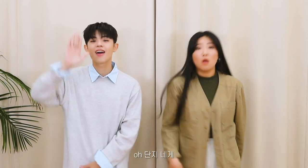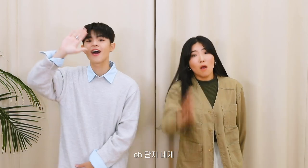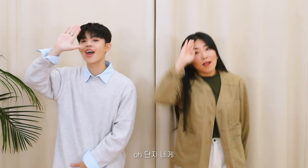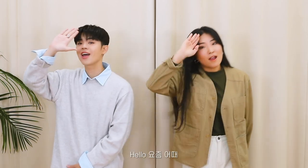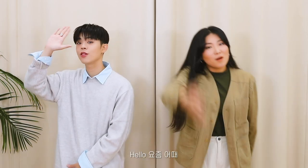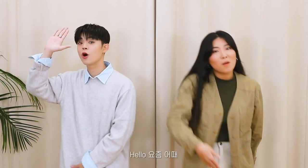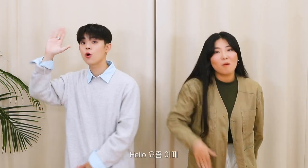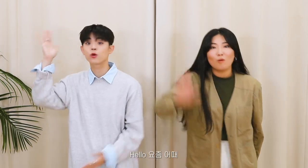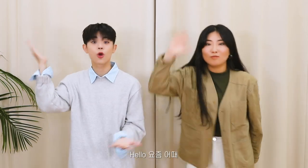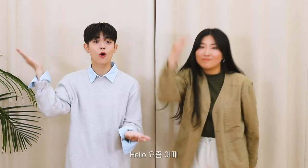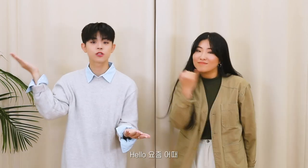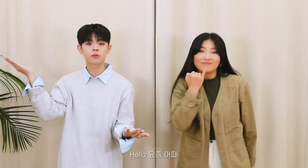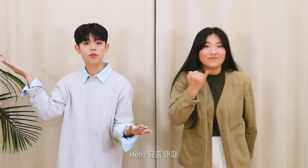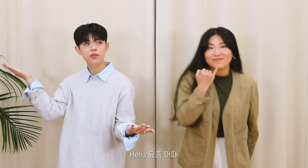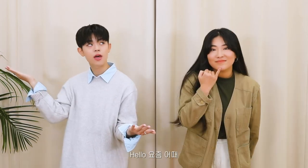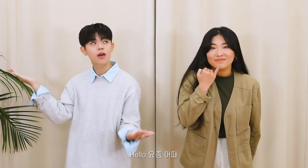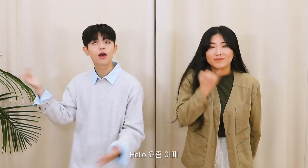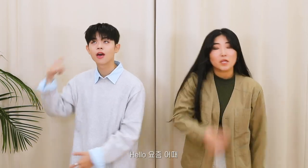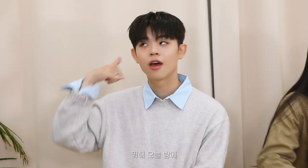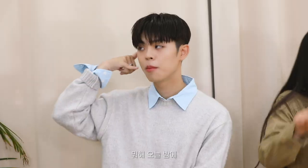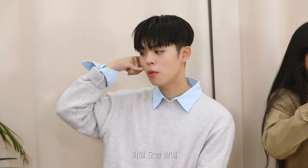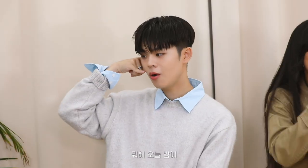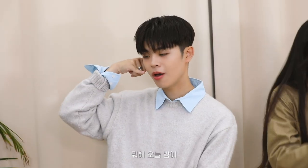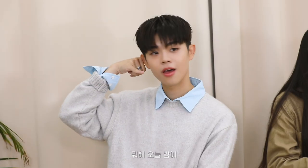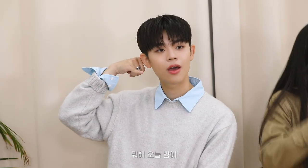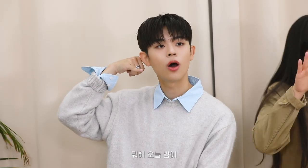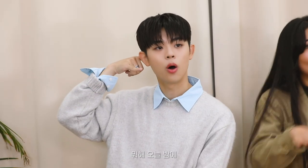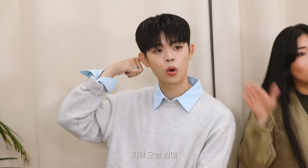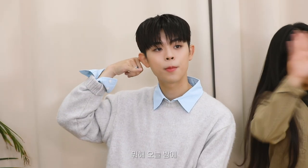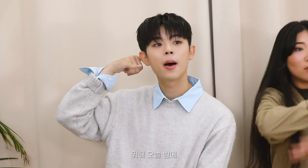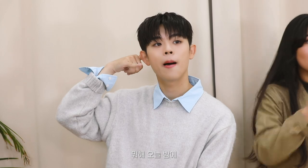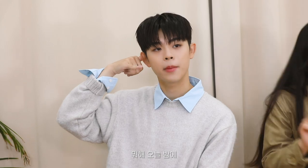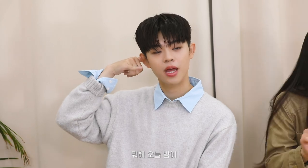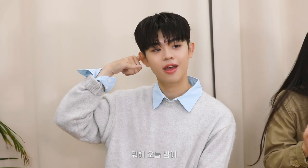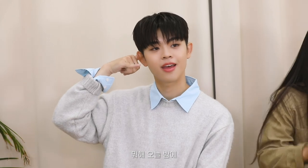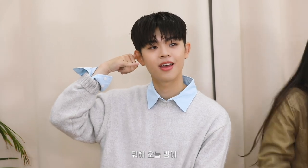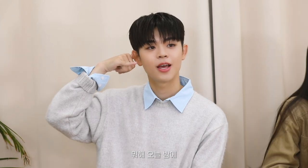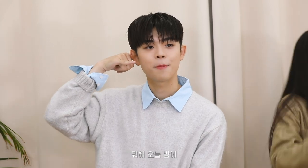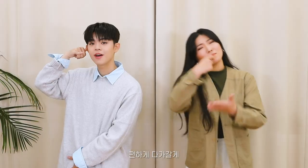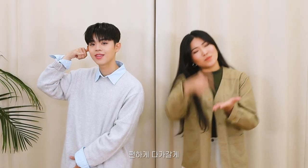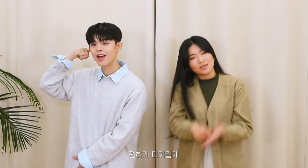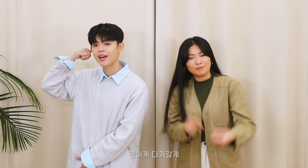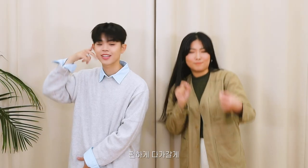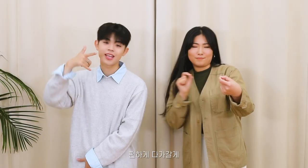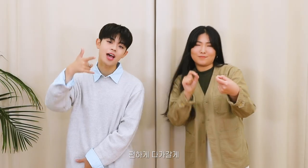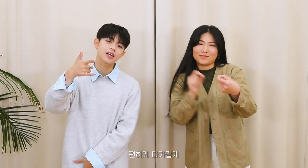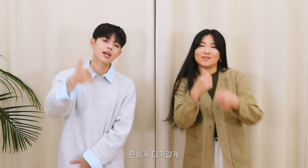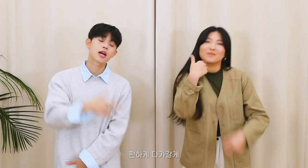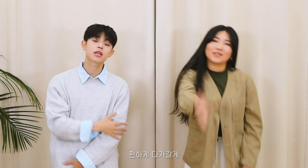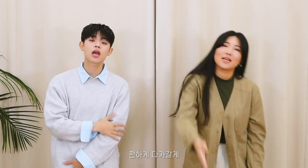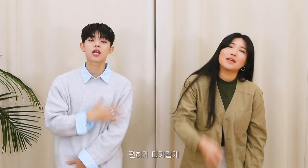Hello How are you these days? What’s up? Tonight I'll come to you easily